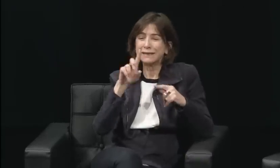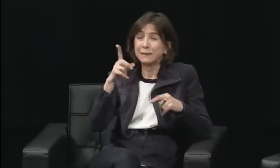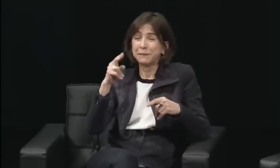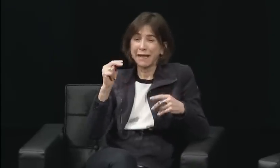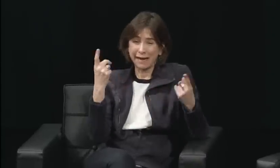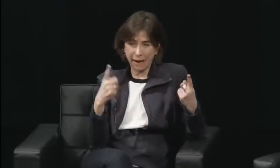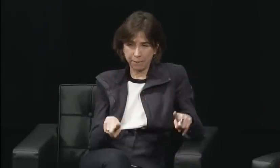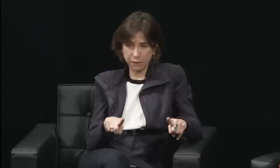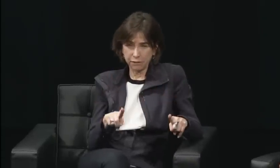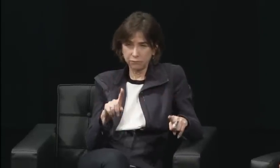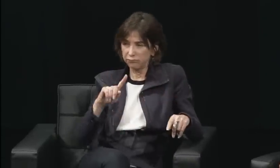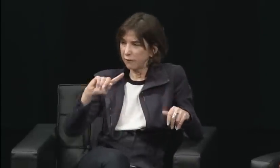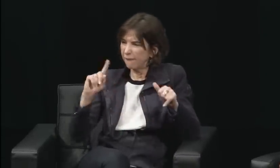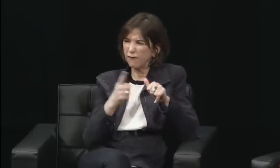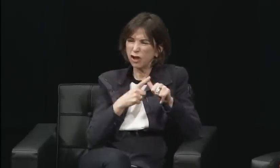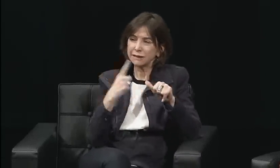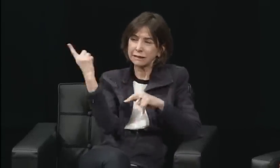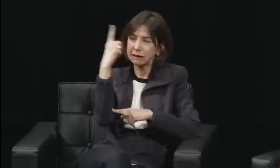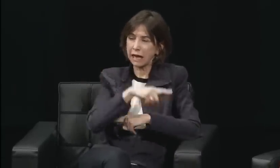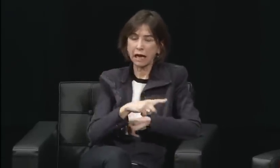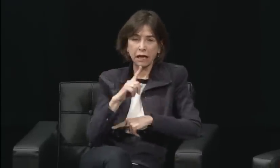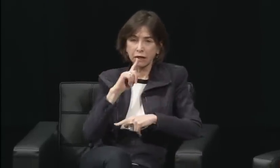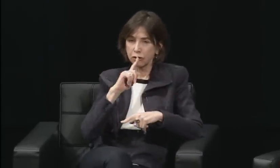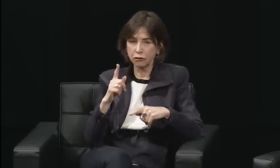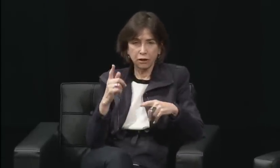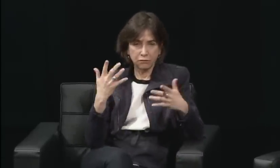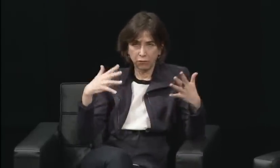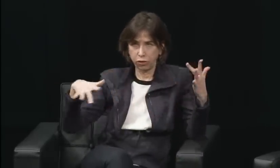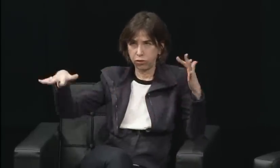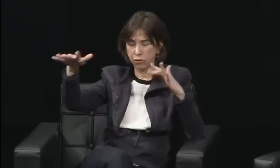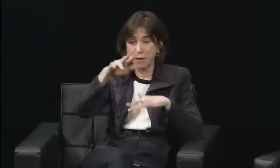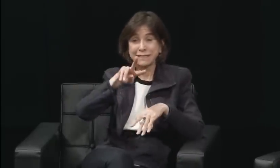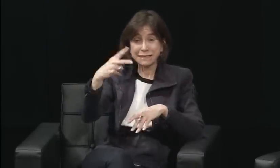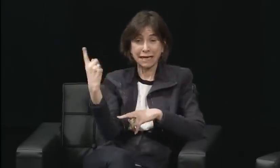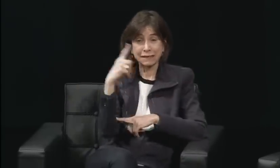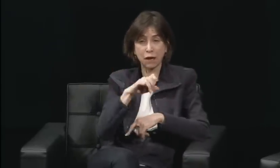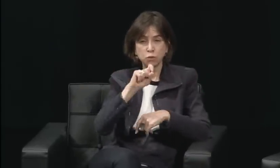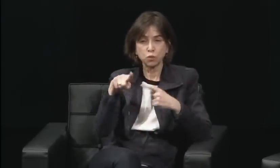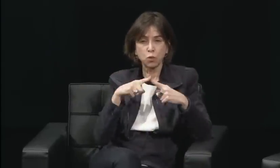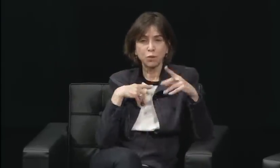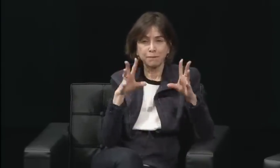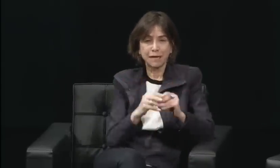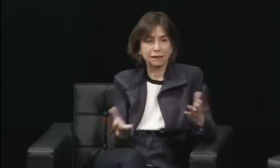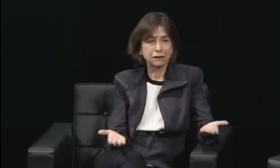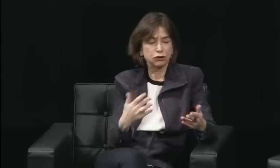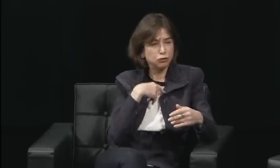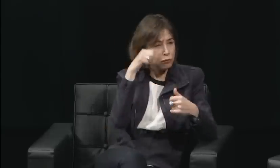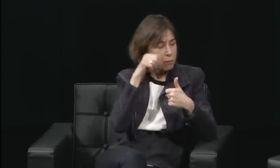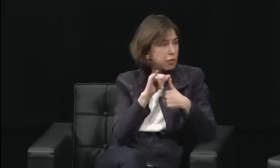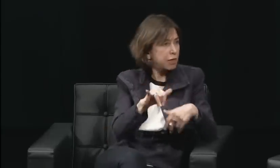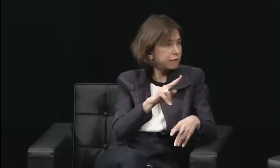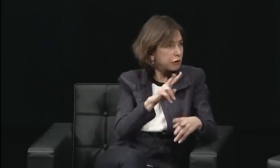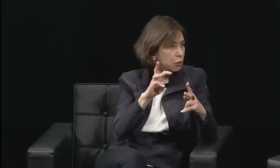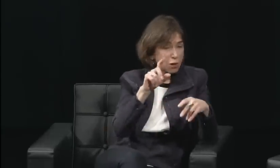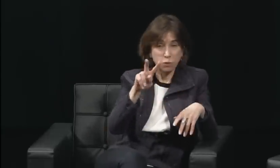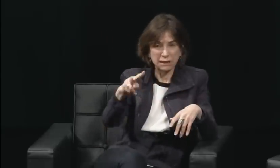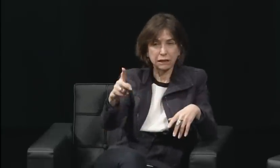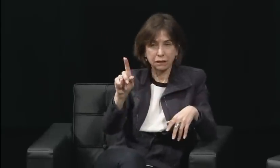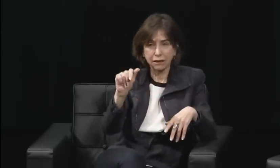and I knew there was only one person I could work with on earth, and that was that woman right here.